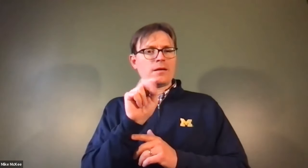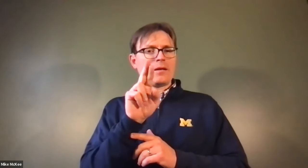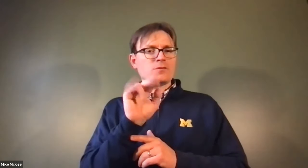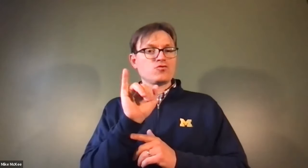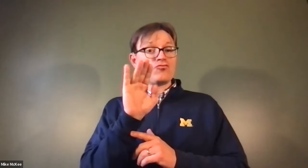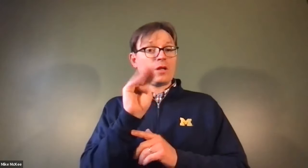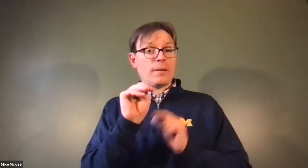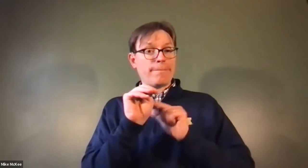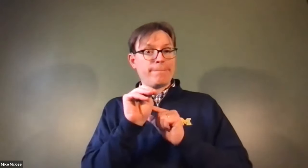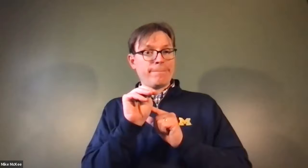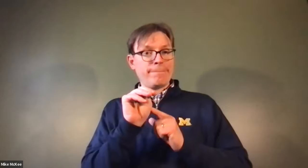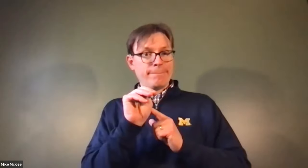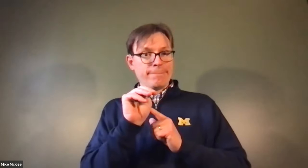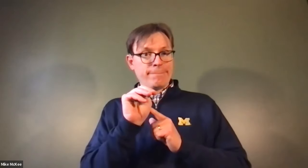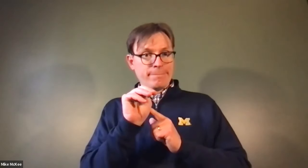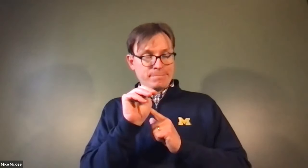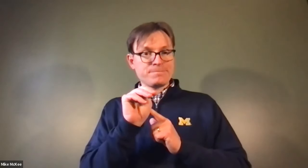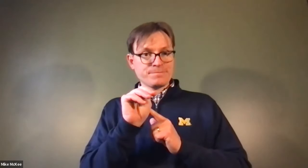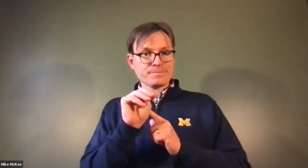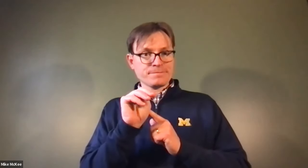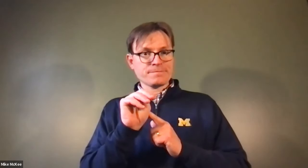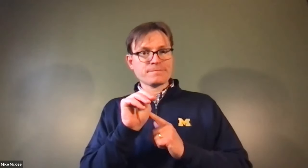James Cech: All the blood enters the heart, through the right Atrium.